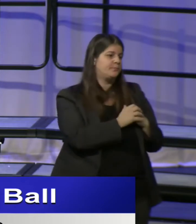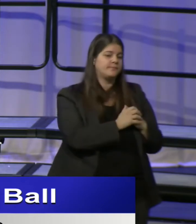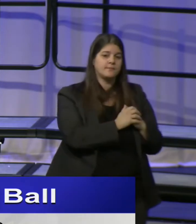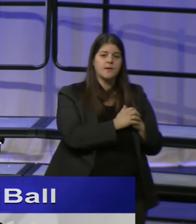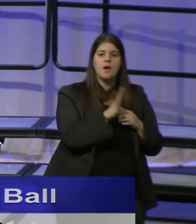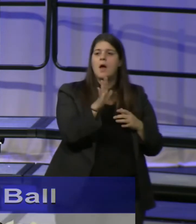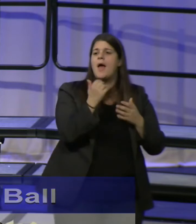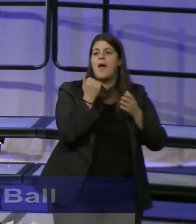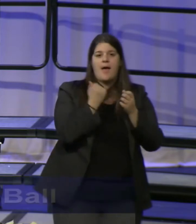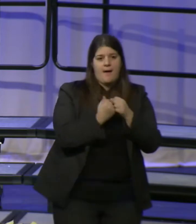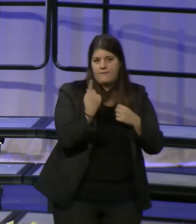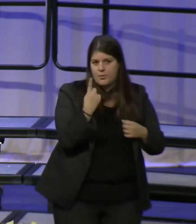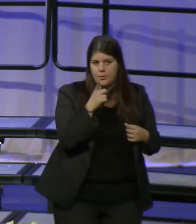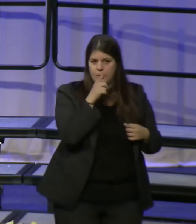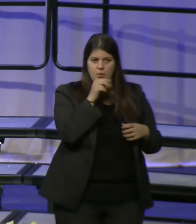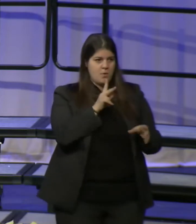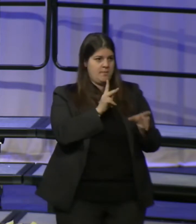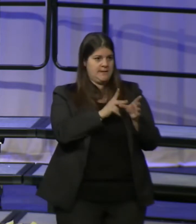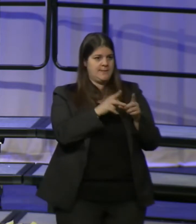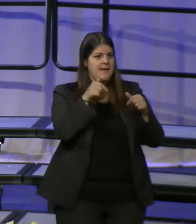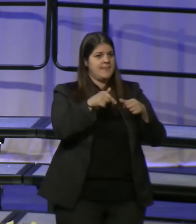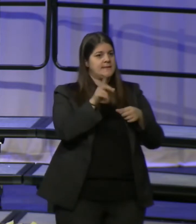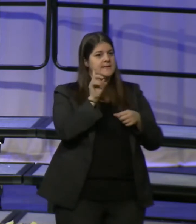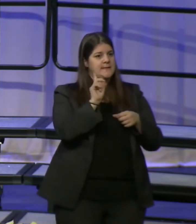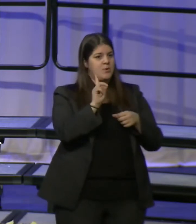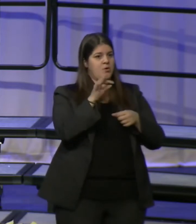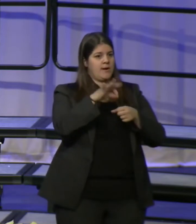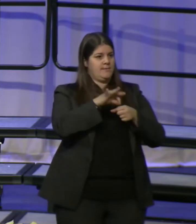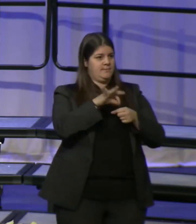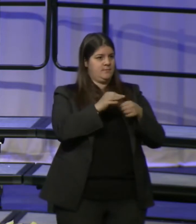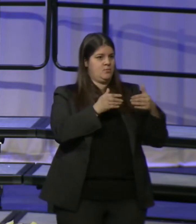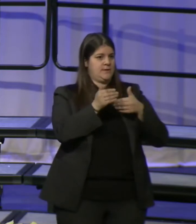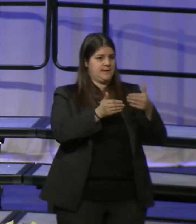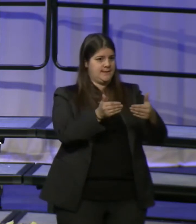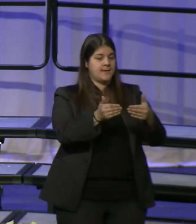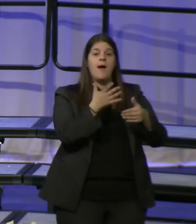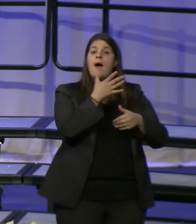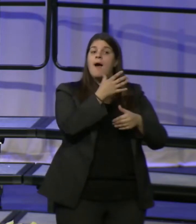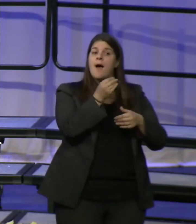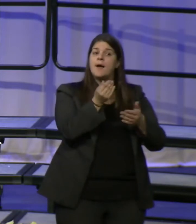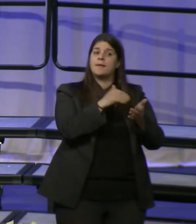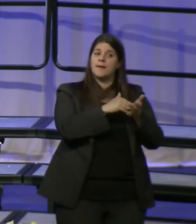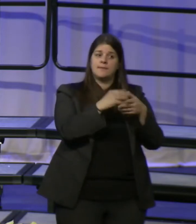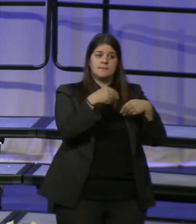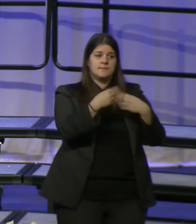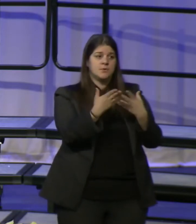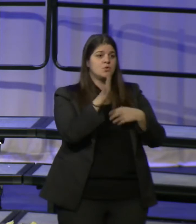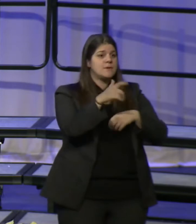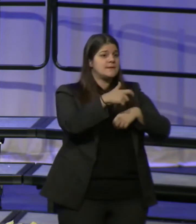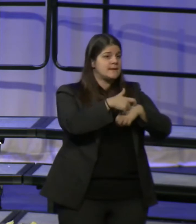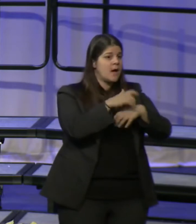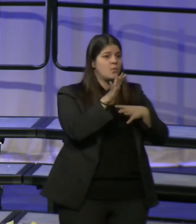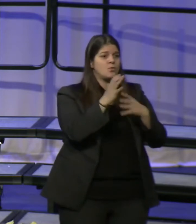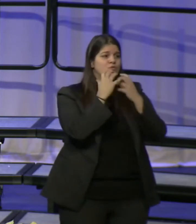participated in this democratic process and gave your time and treasure to help all of us serve